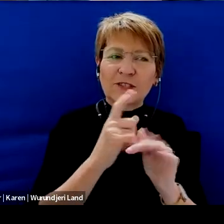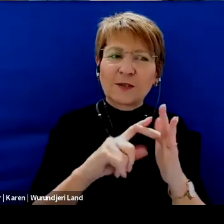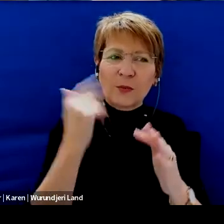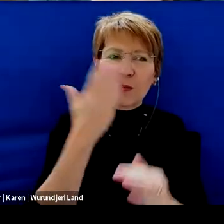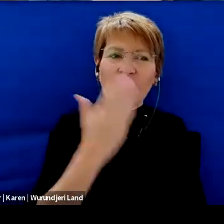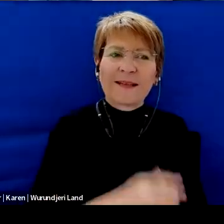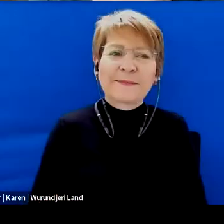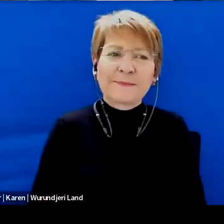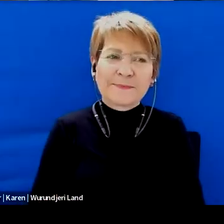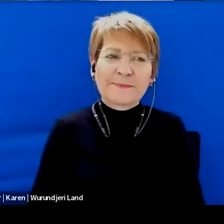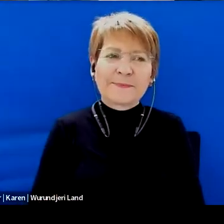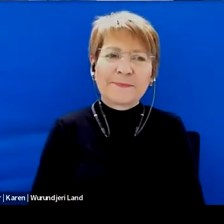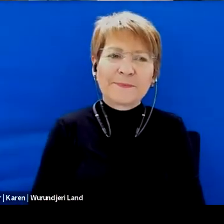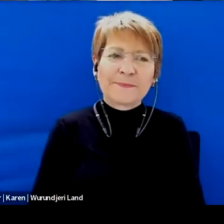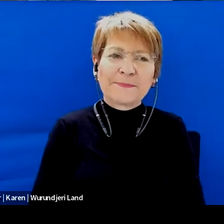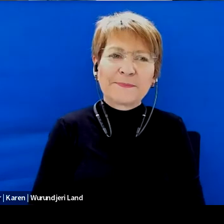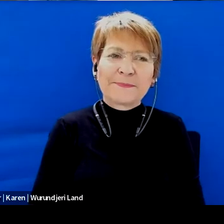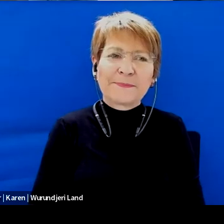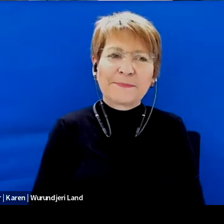Yeah.